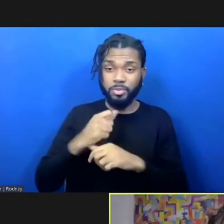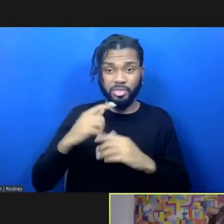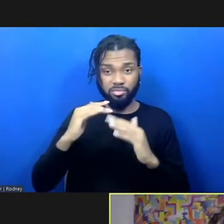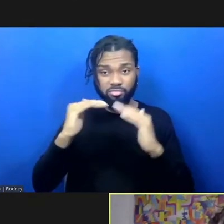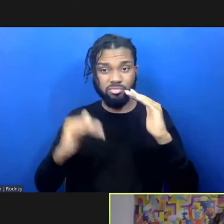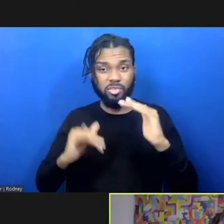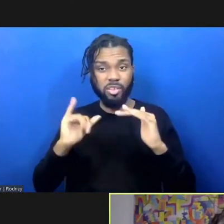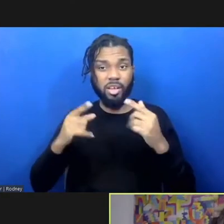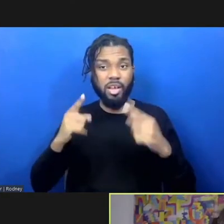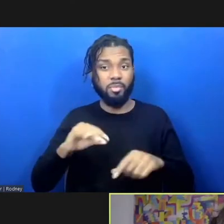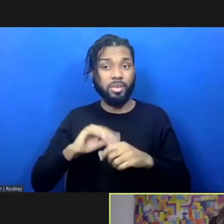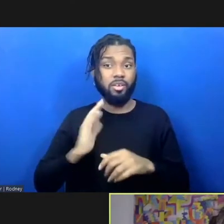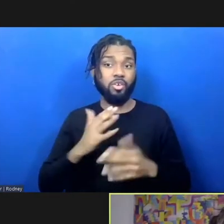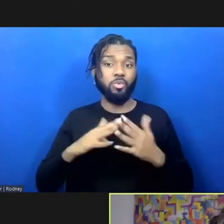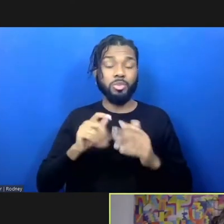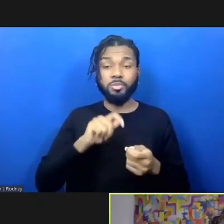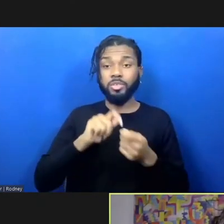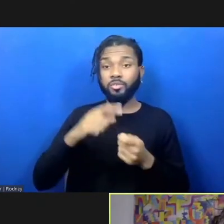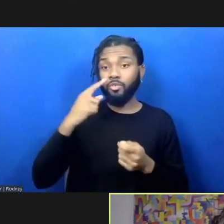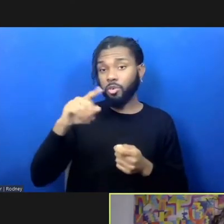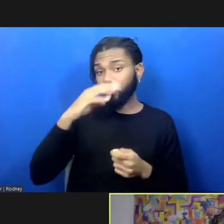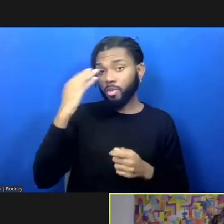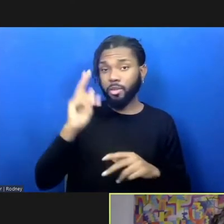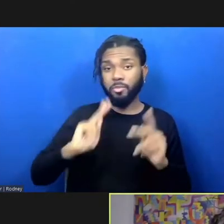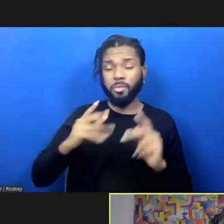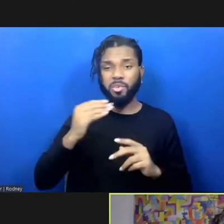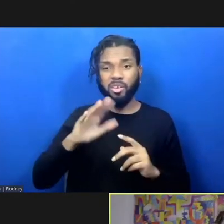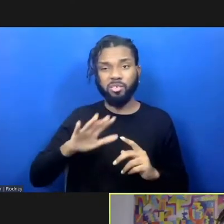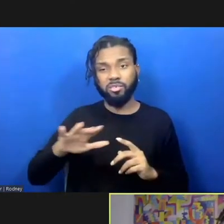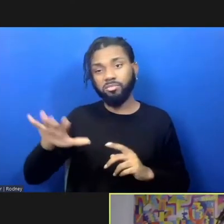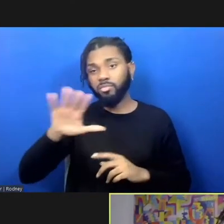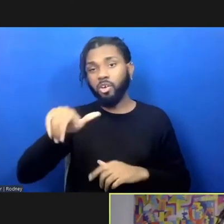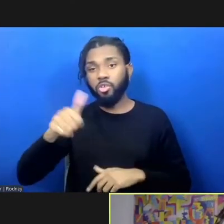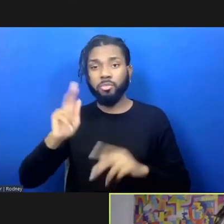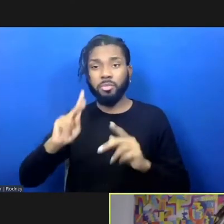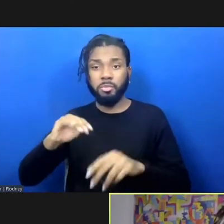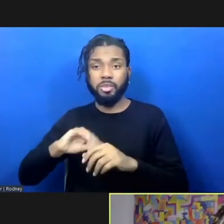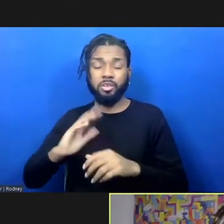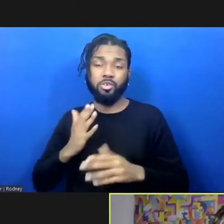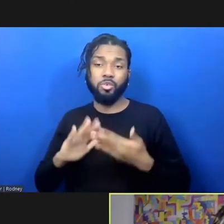Black Americans and BIPOC communities broadly, at The Shed, we felt it was